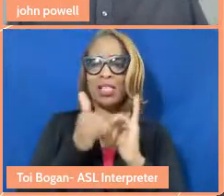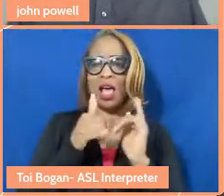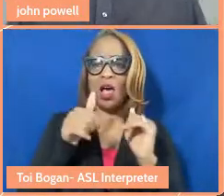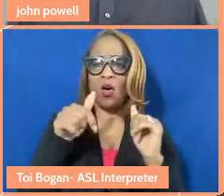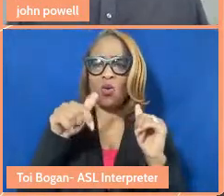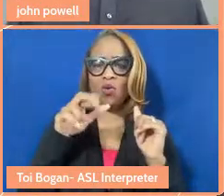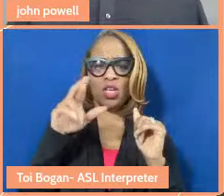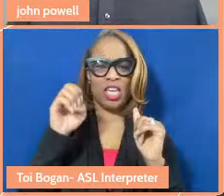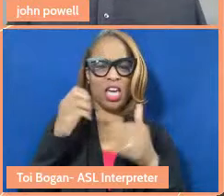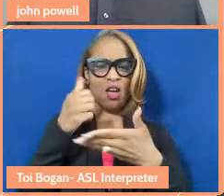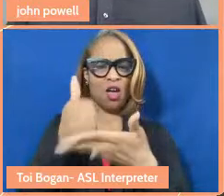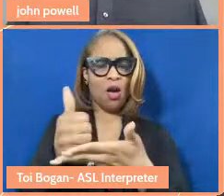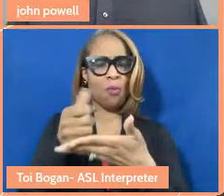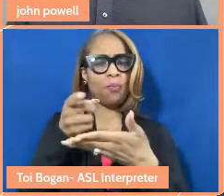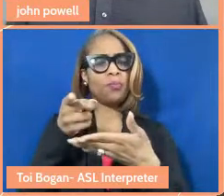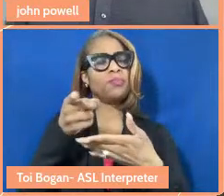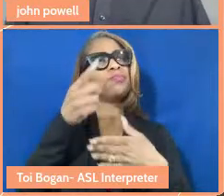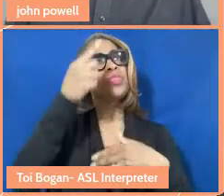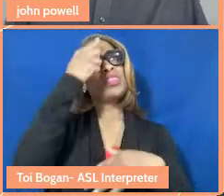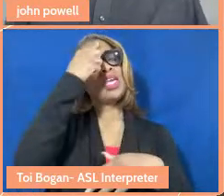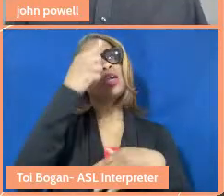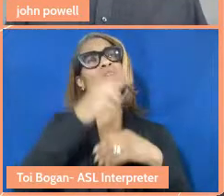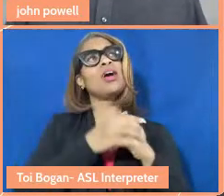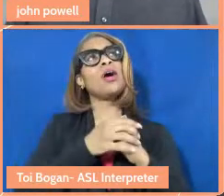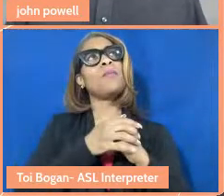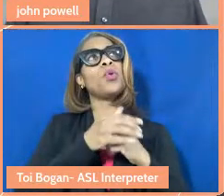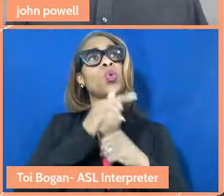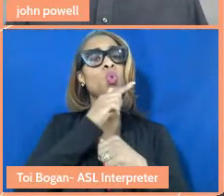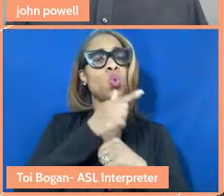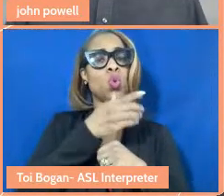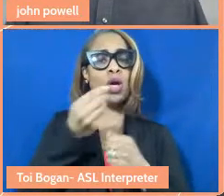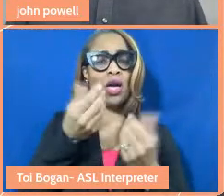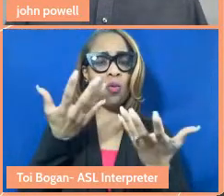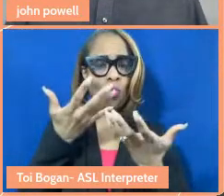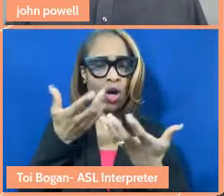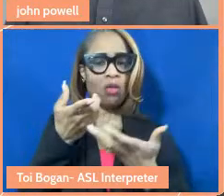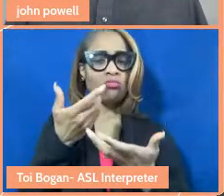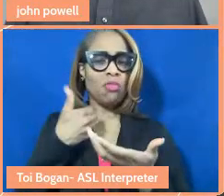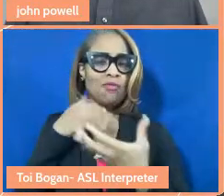helped you think about who and what you're in relationship with, ecosystems, humans, animals,